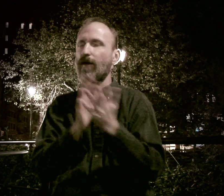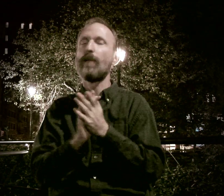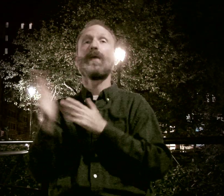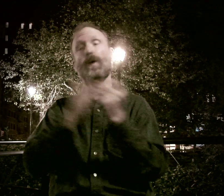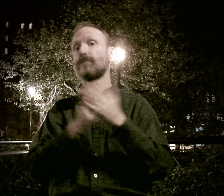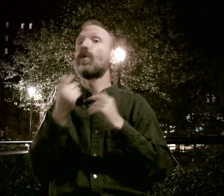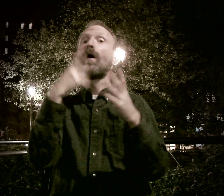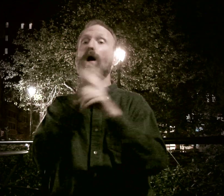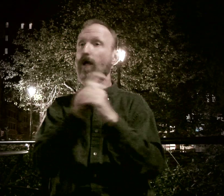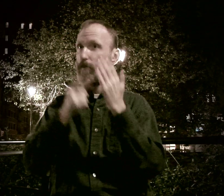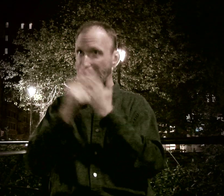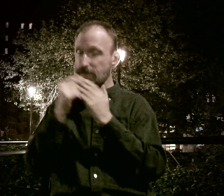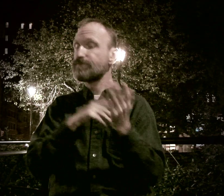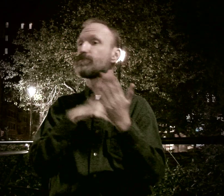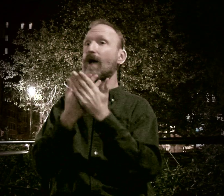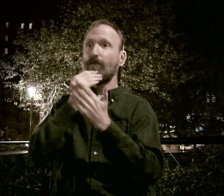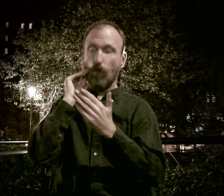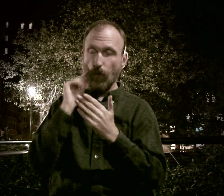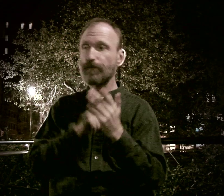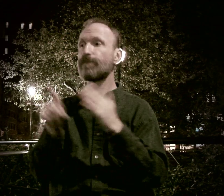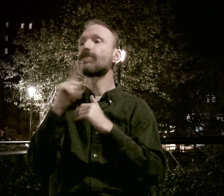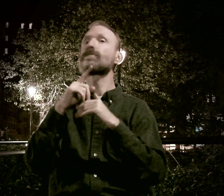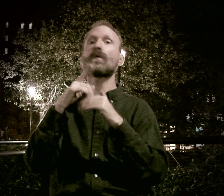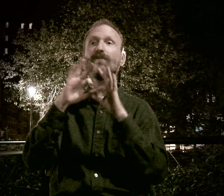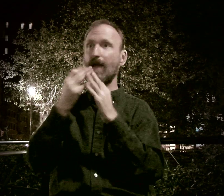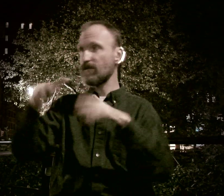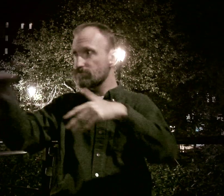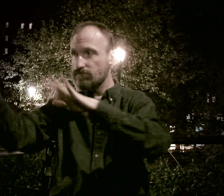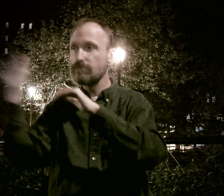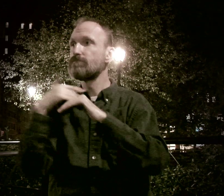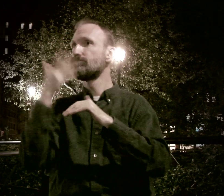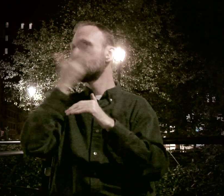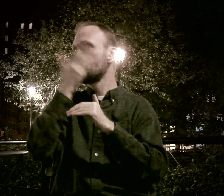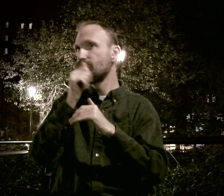Anyway, I got the magazine, went home and after the family wasn't around, I read it in privacy.